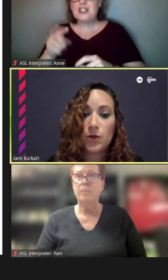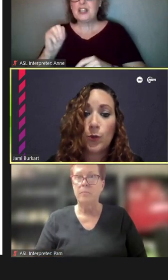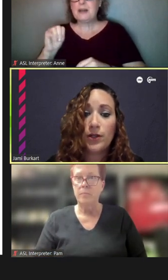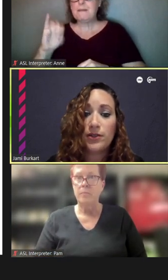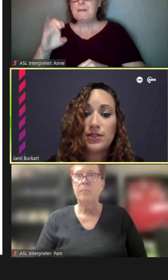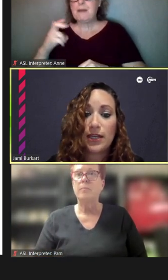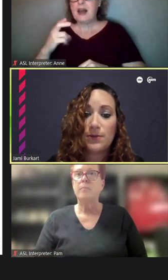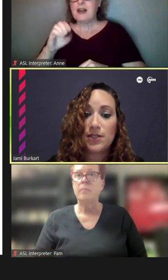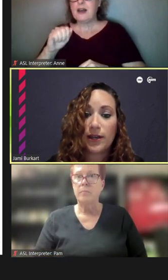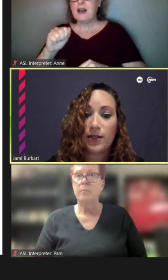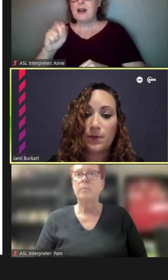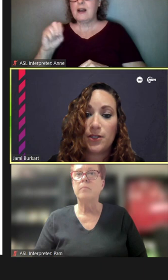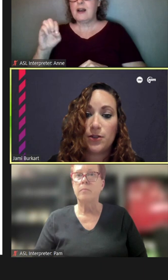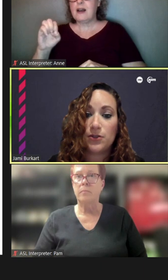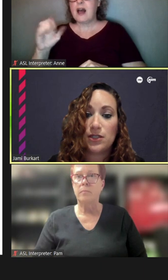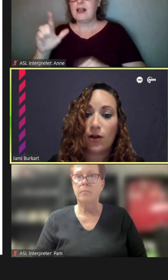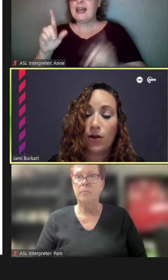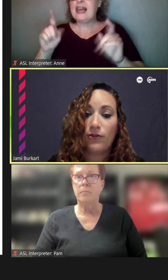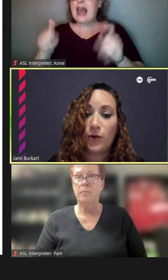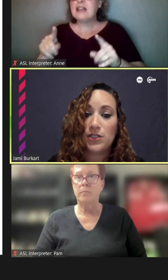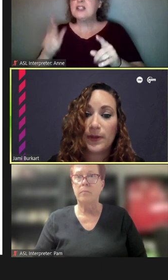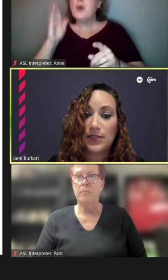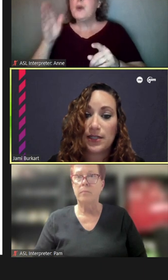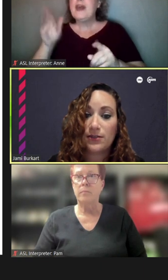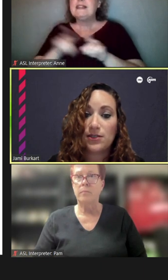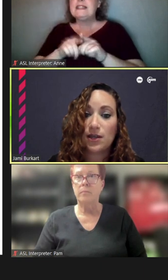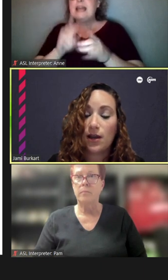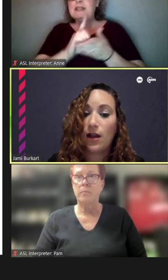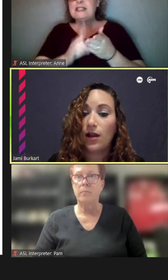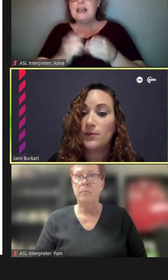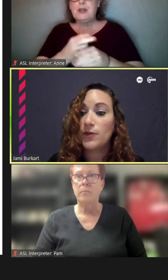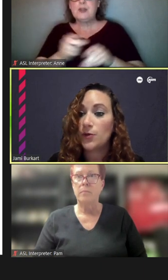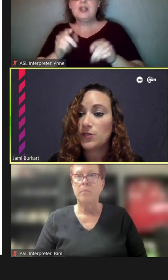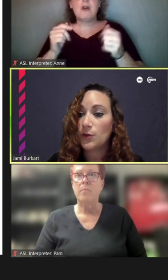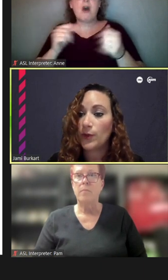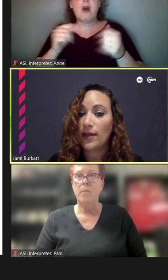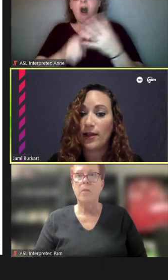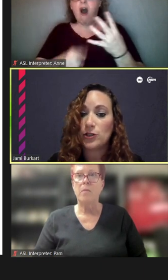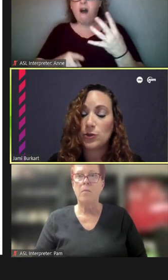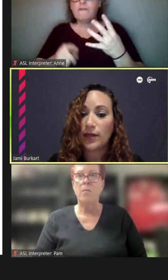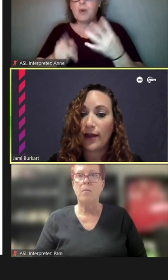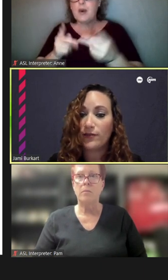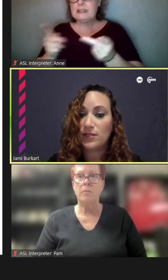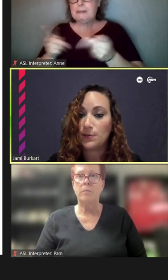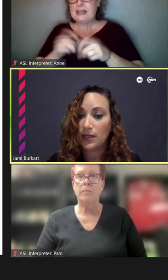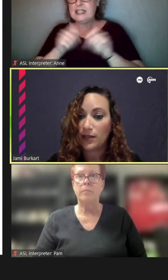So, 'Will the same design be used in all four spaces?' No. So, we actually have this meeting